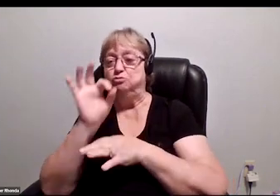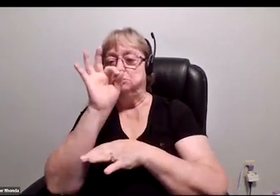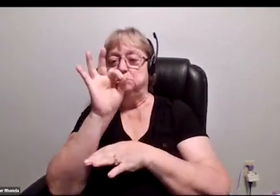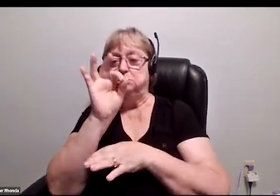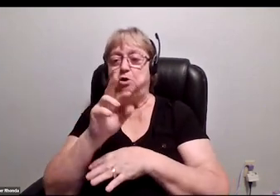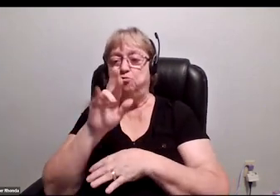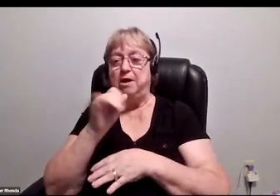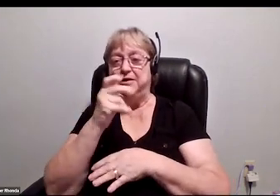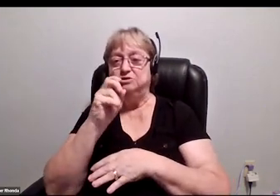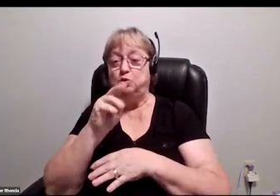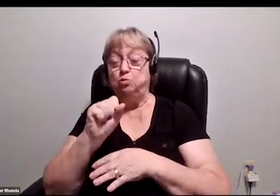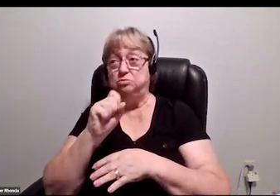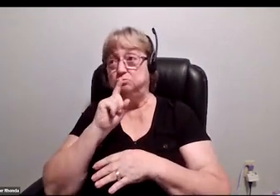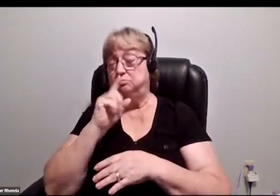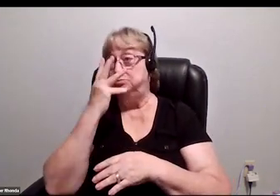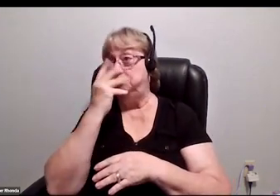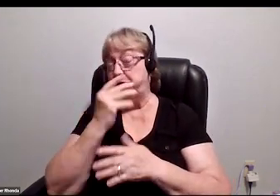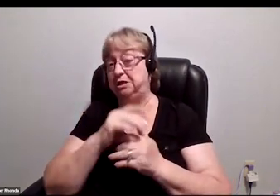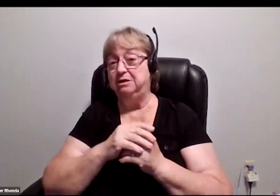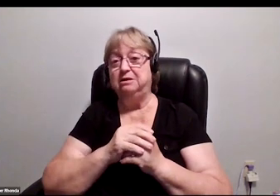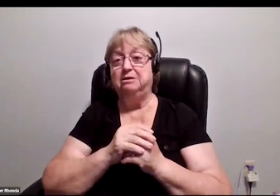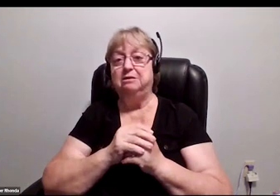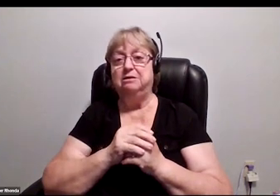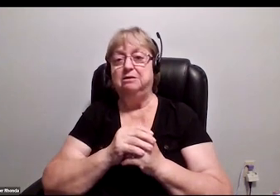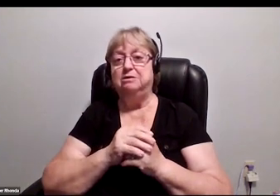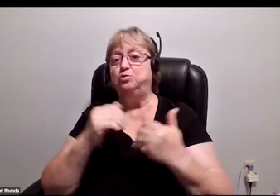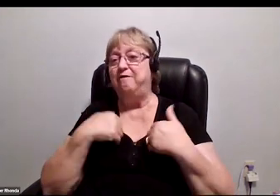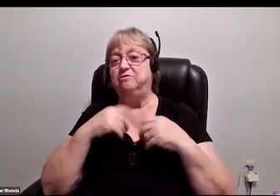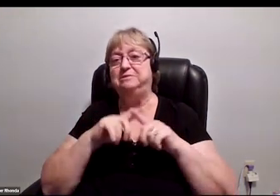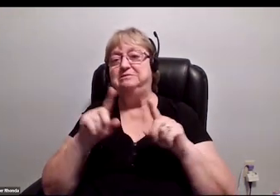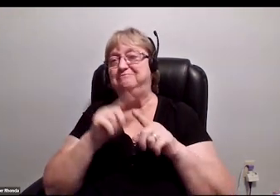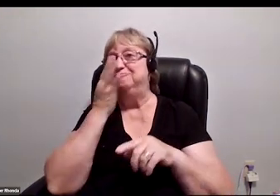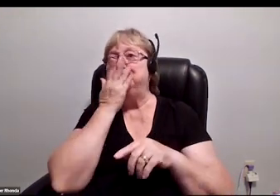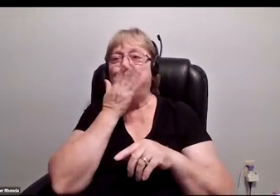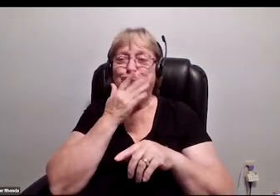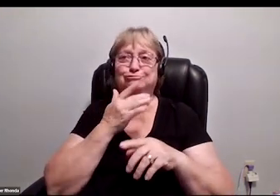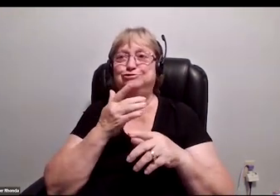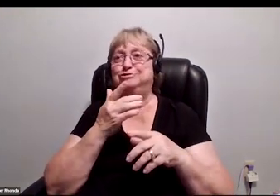They're really pretty, and so we have them in different colors and stuff like that.